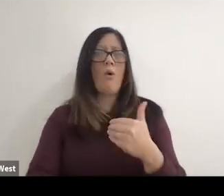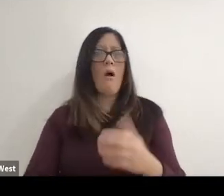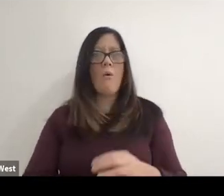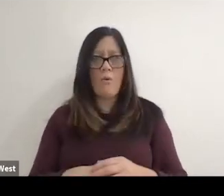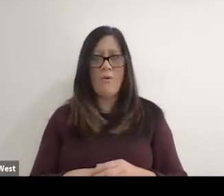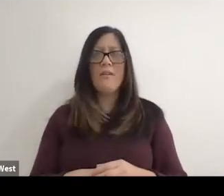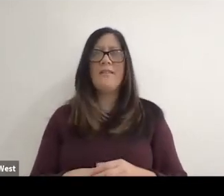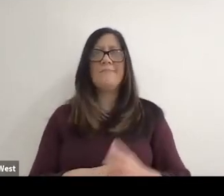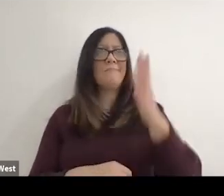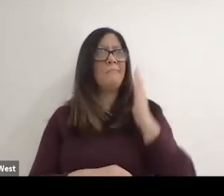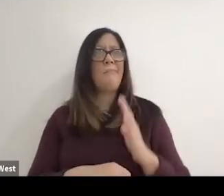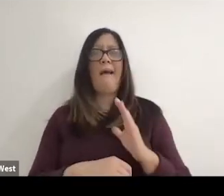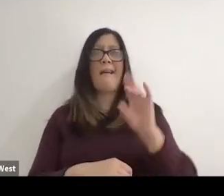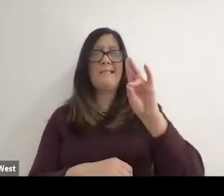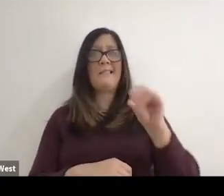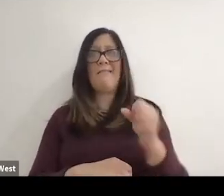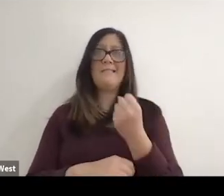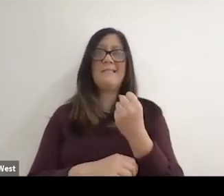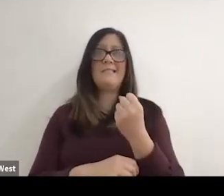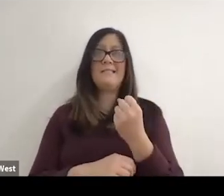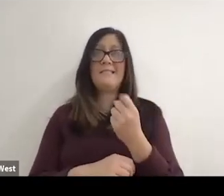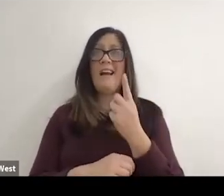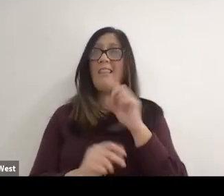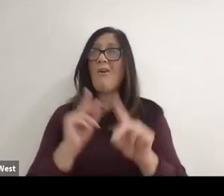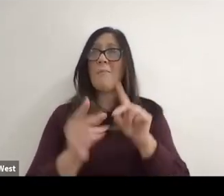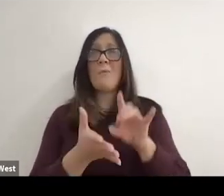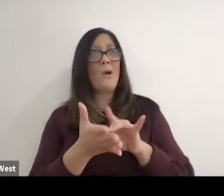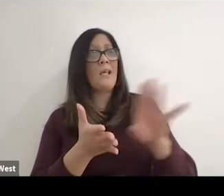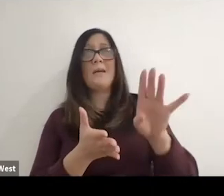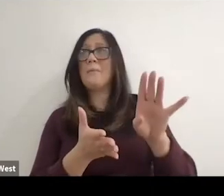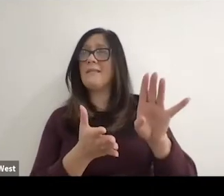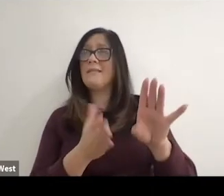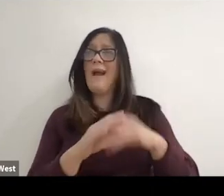off most of the tennis courts that I would play on because wheelchairs don't